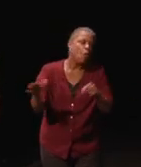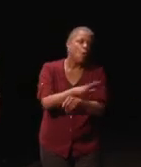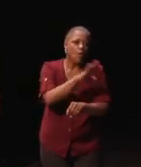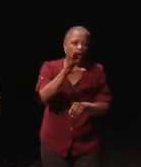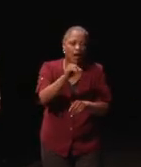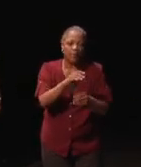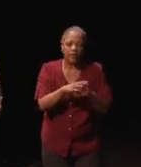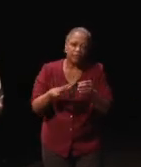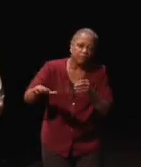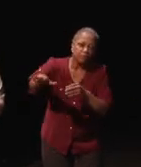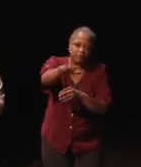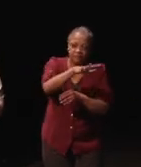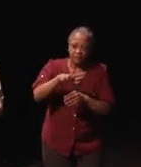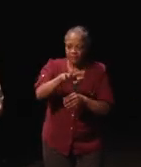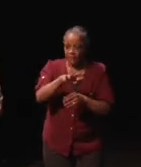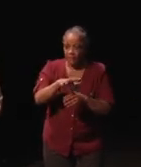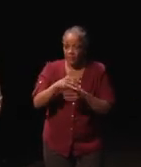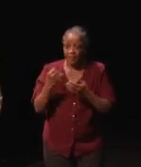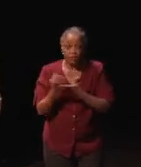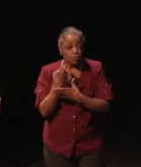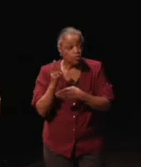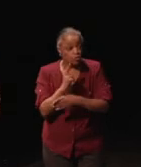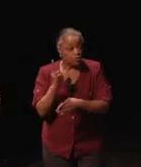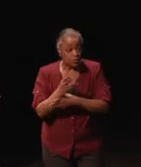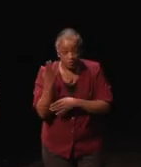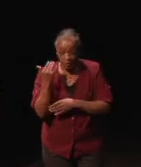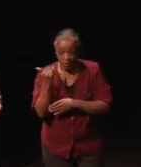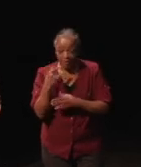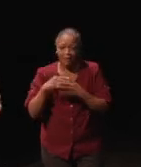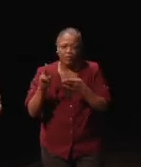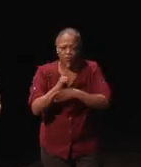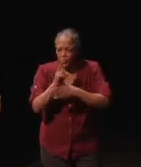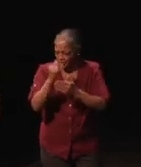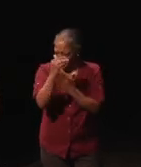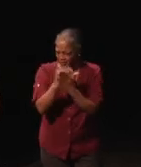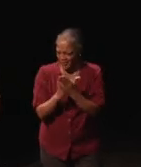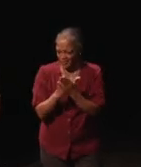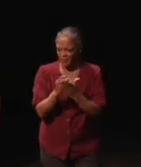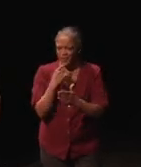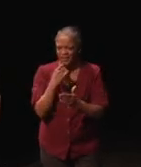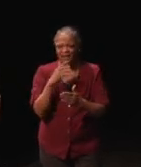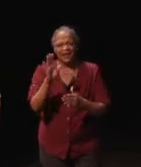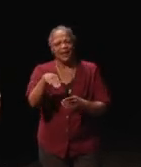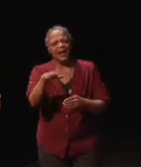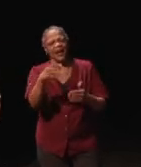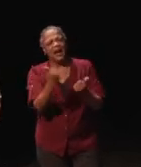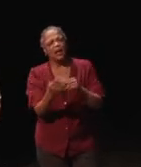Now the reason this was useful is that I could use that list then to say, "Hey, does anybody know of